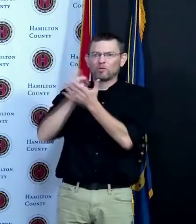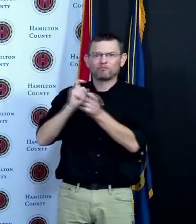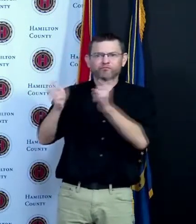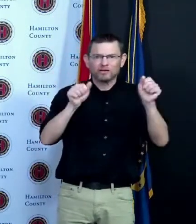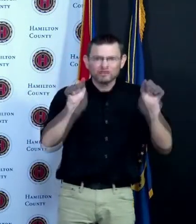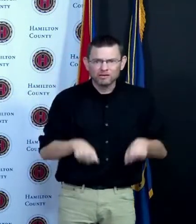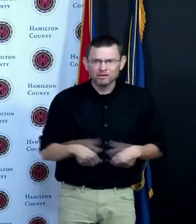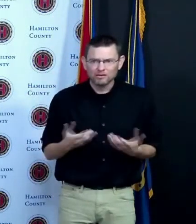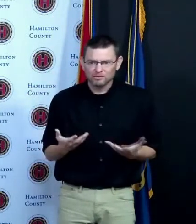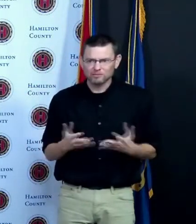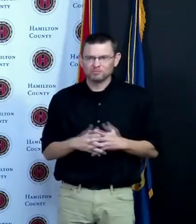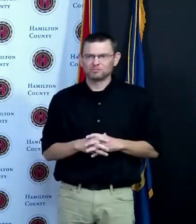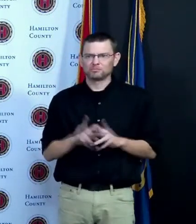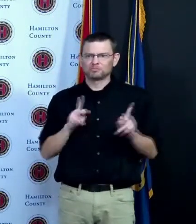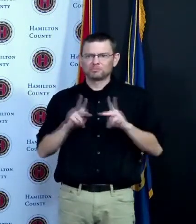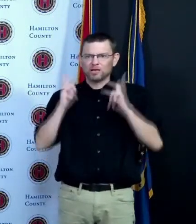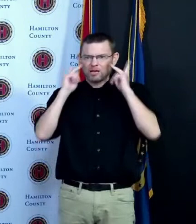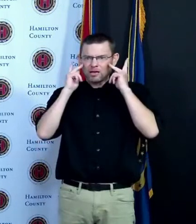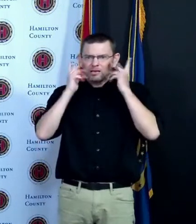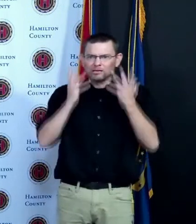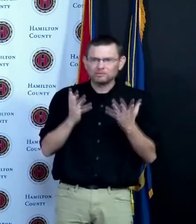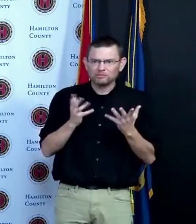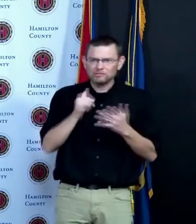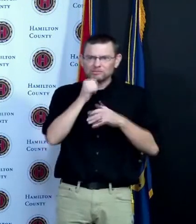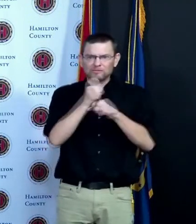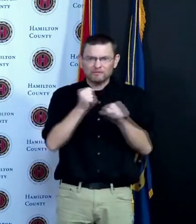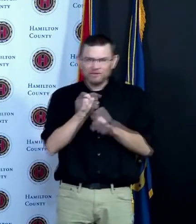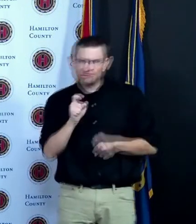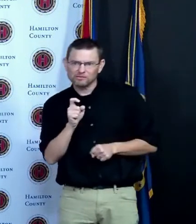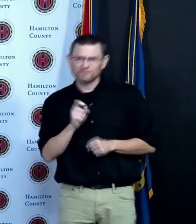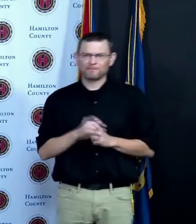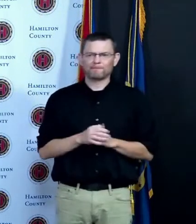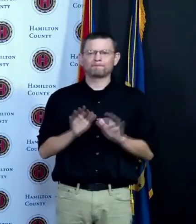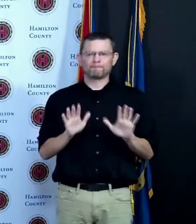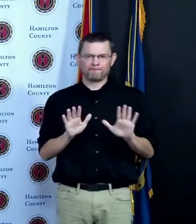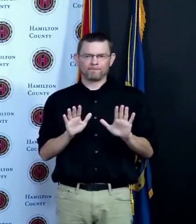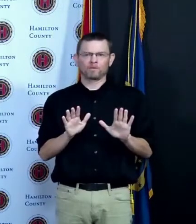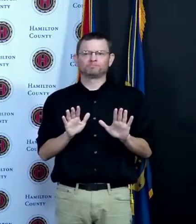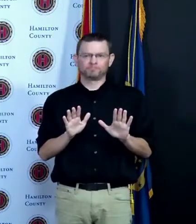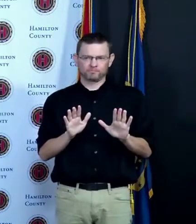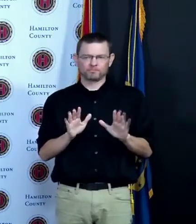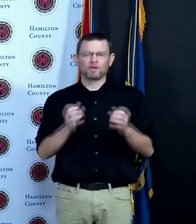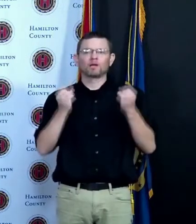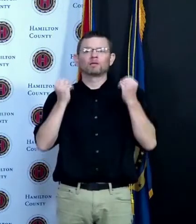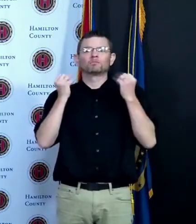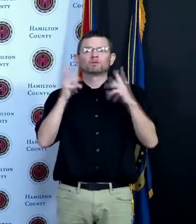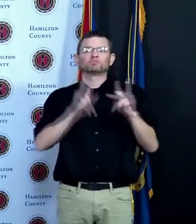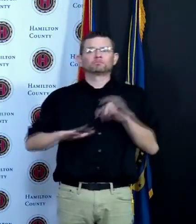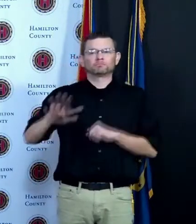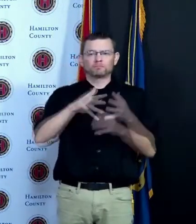regarding the vaccine but with so many Americans already vaccinated we know that this vaccine is